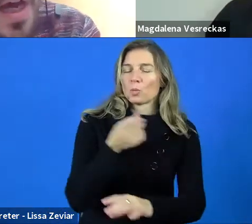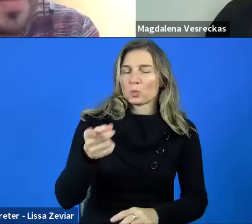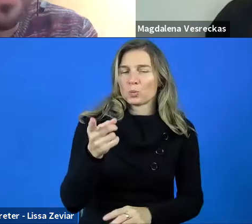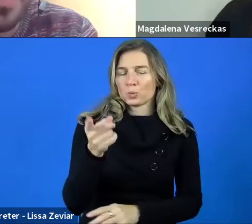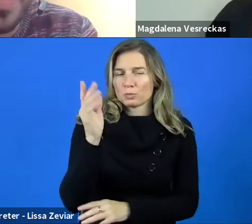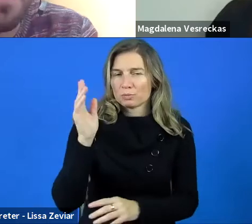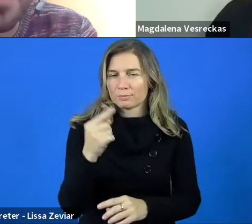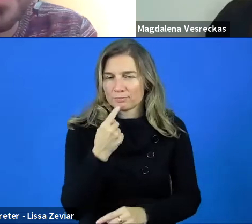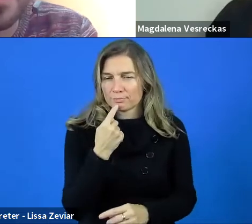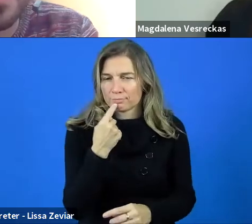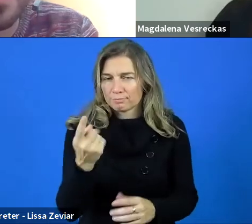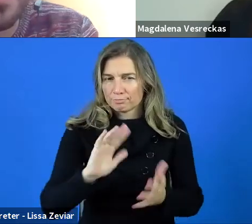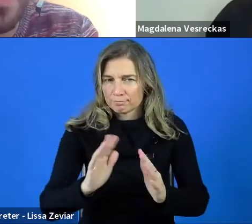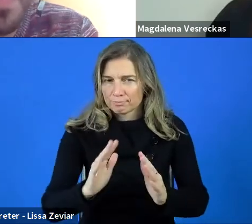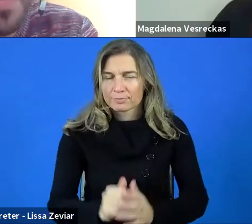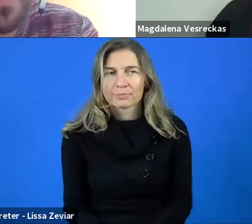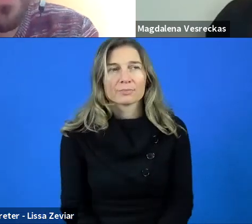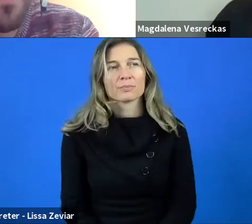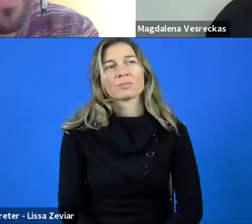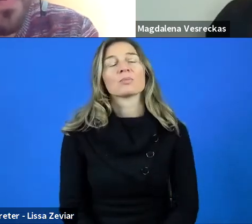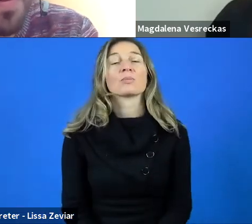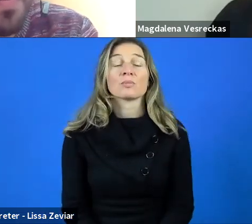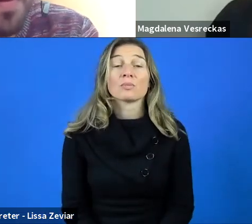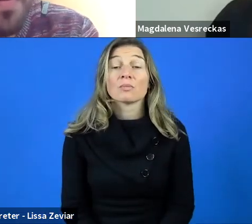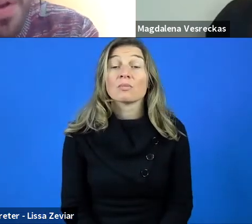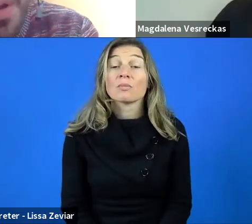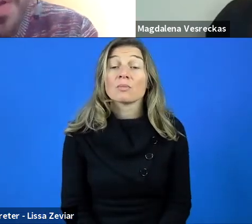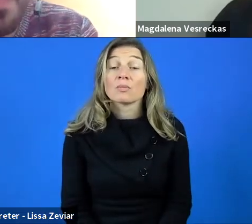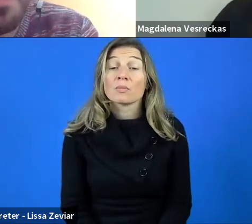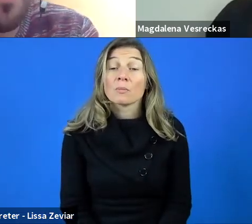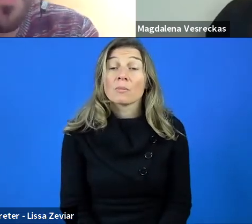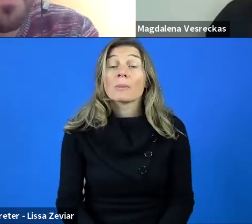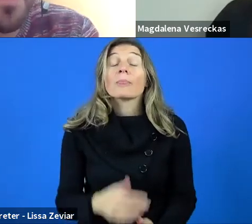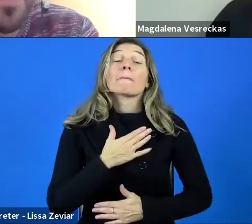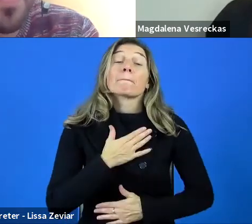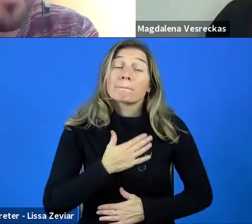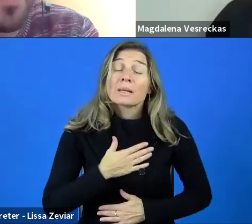After the webinar, we will share all the information and presentations.